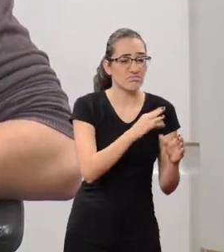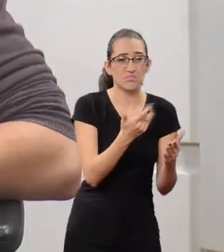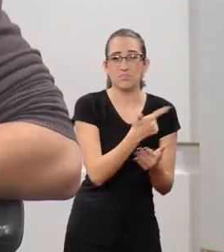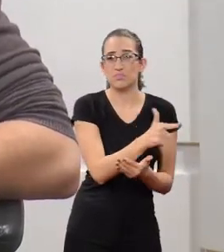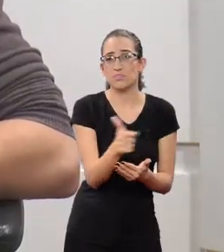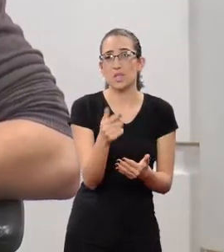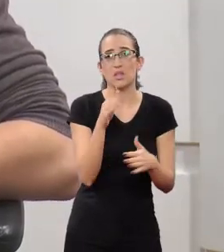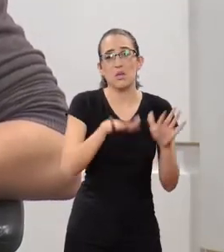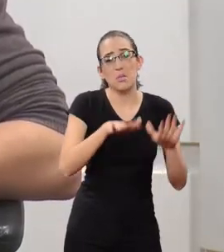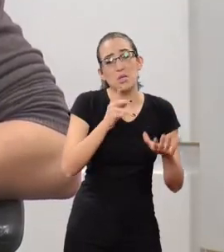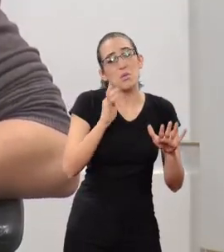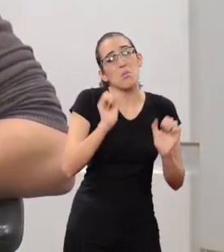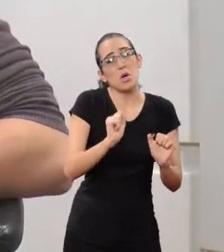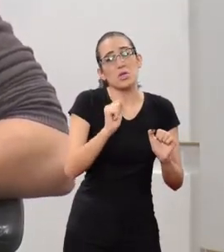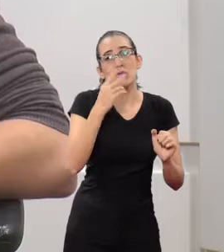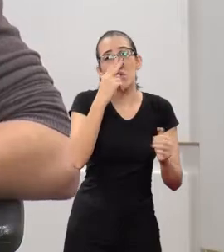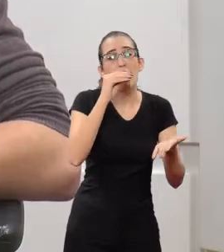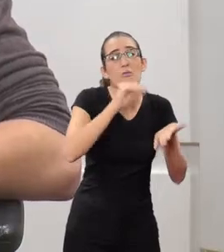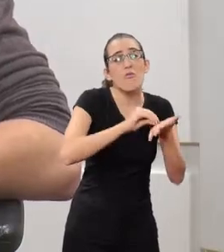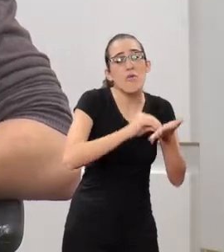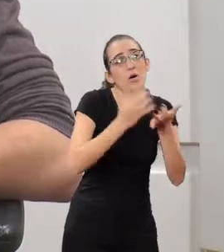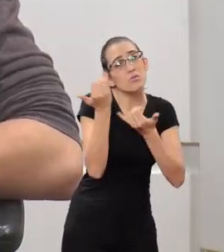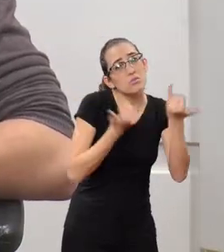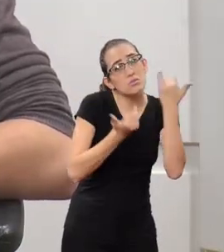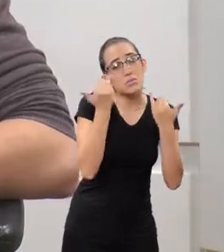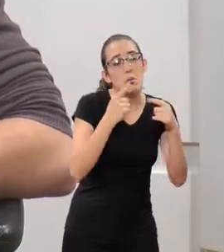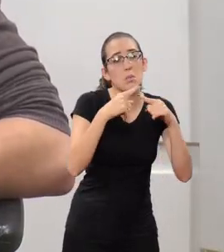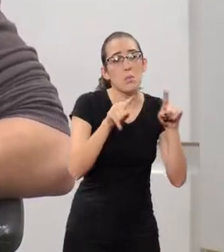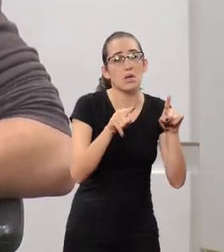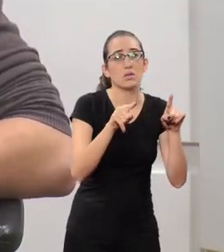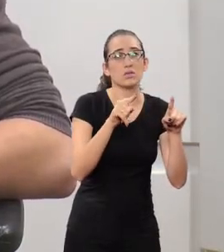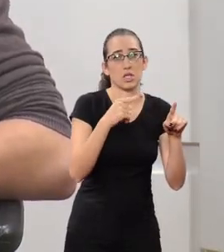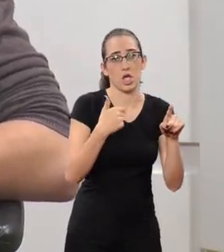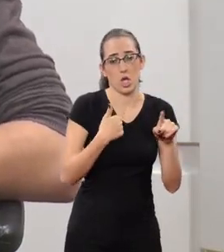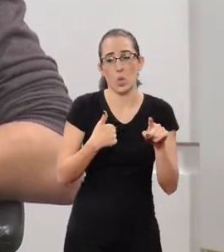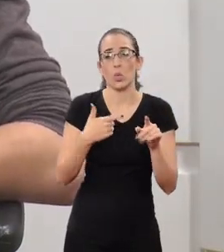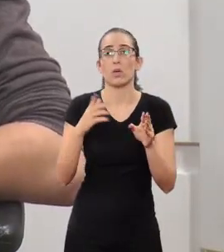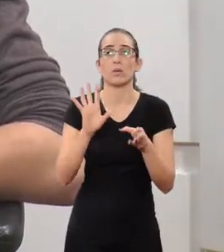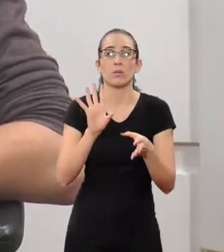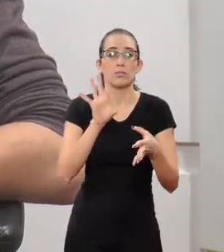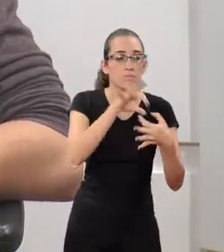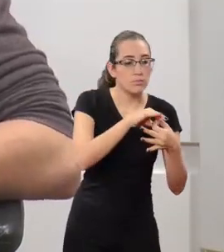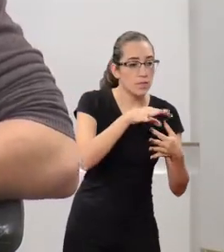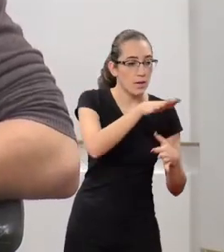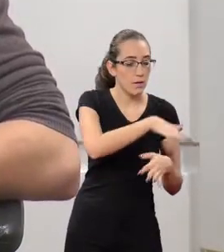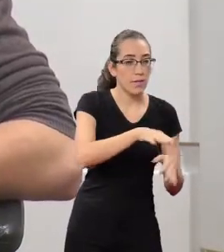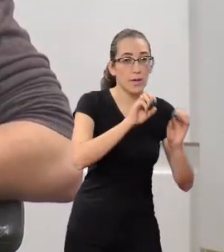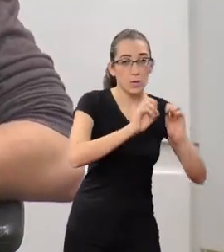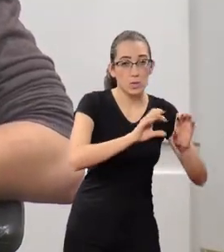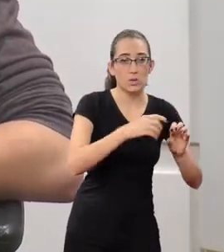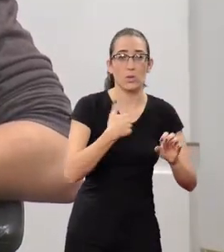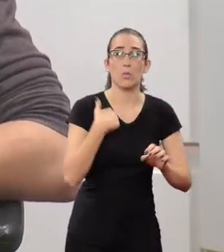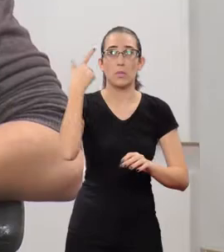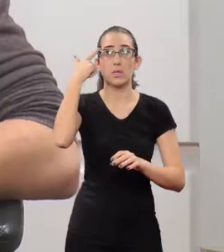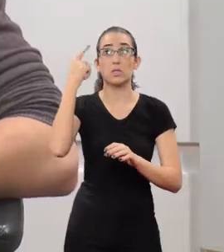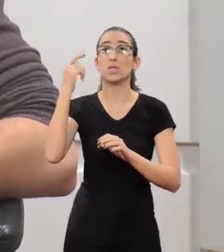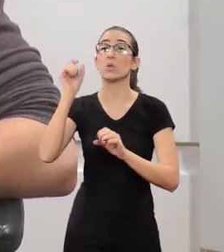Maybe because of a lack of formation of our teachers in this area. I defend the idea that the legal education